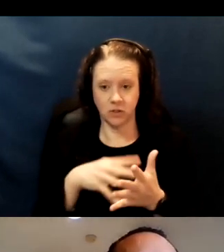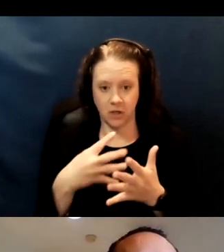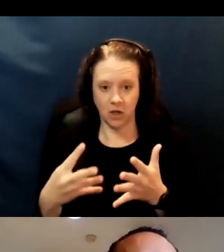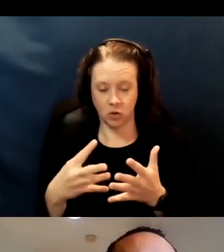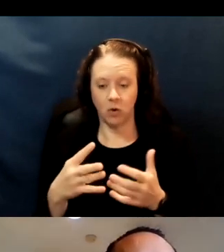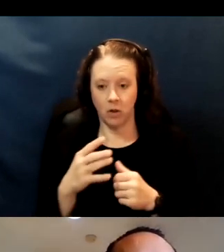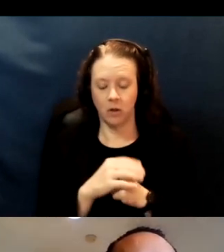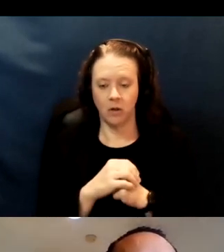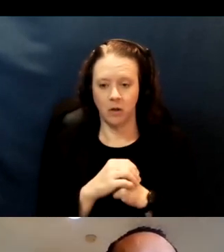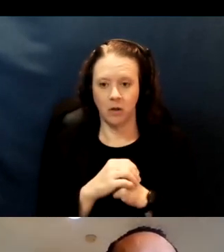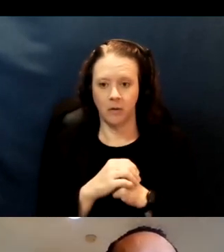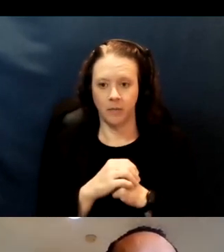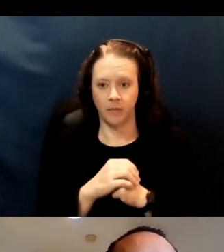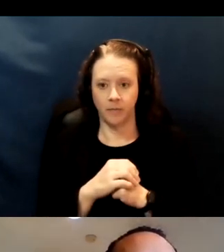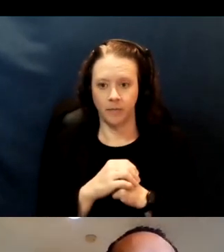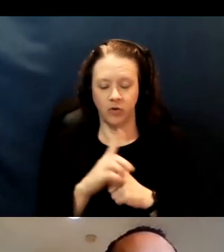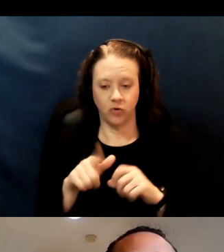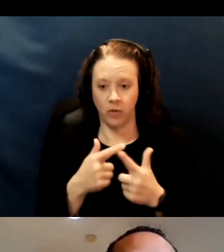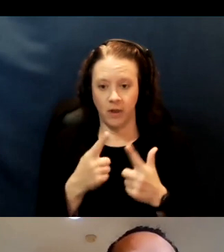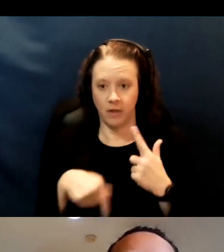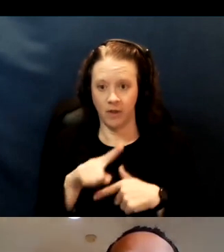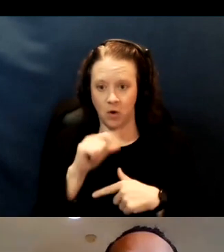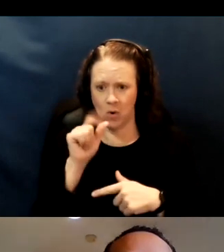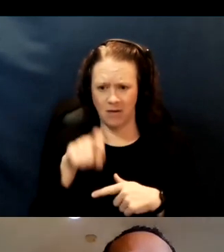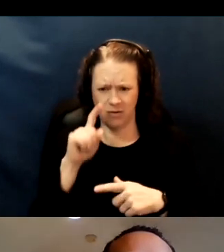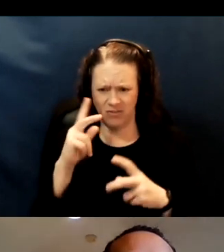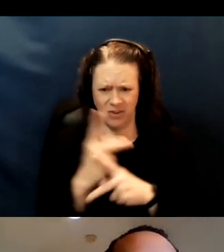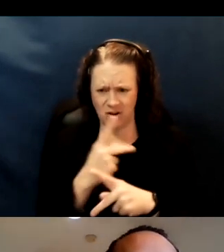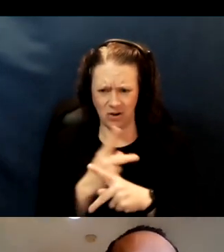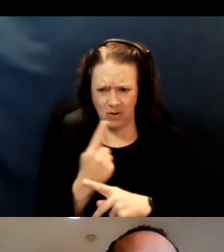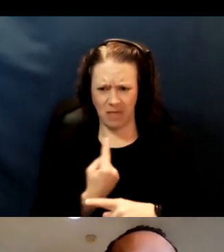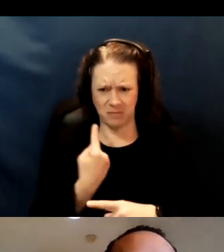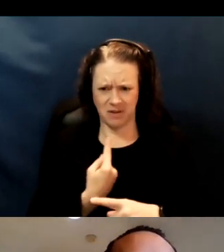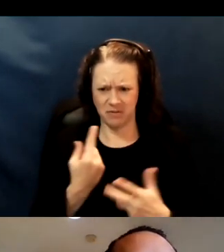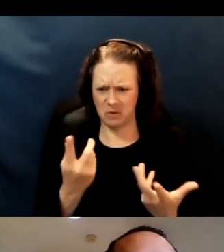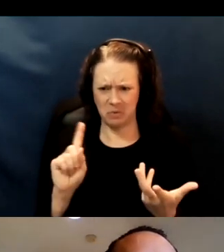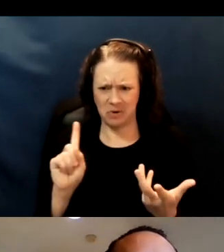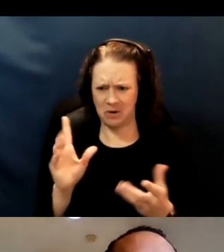And so, they don't have to figure out by themselves where they can get a vaccine